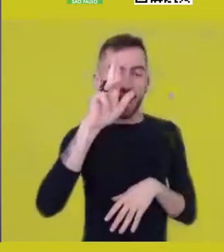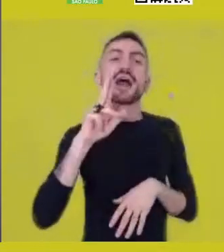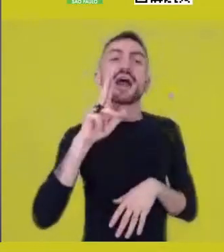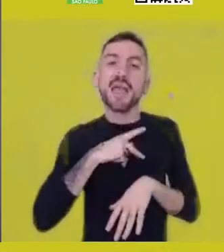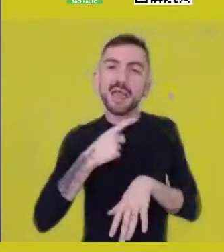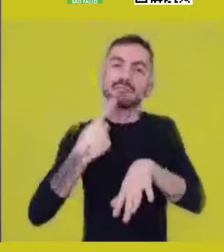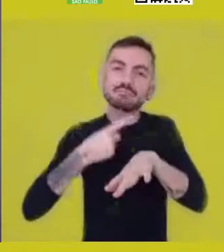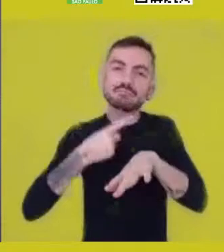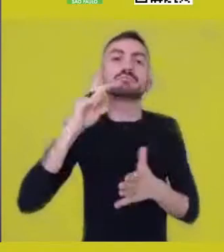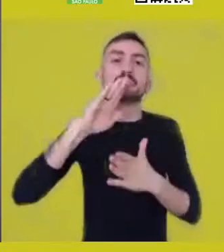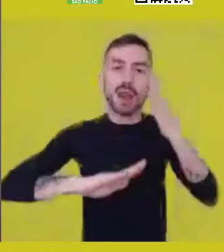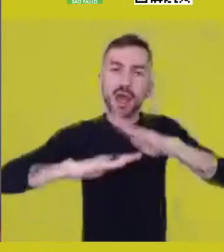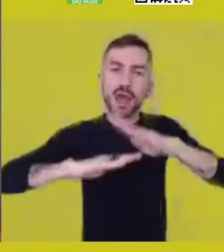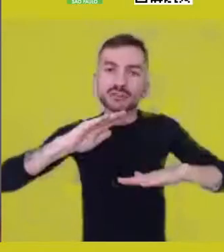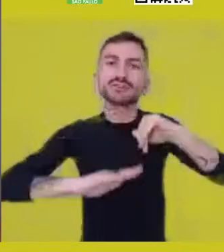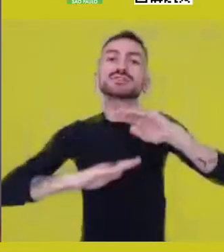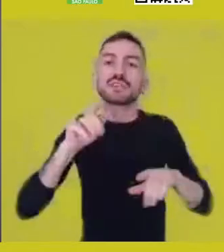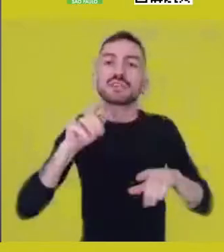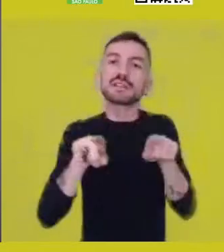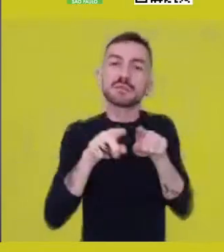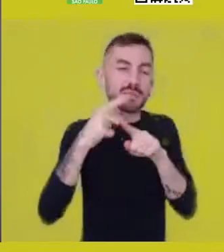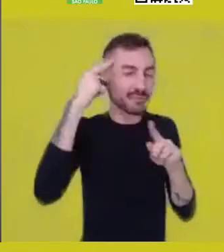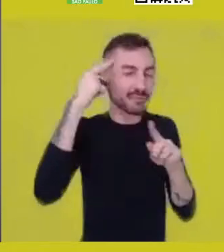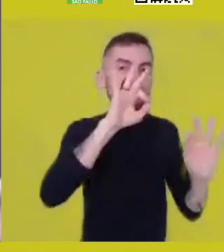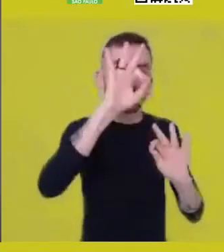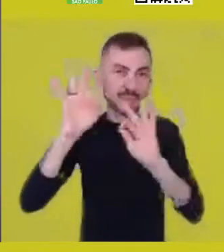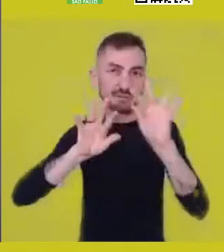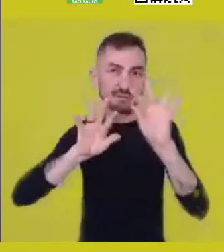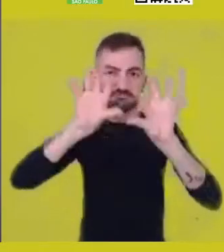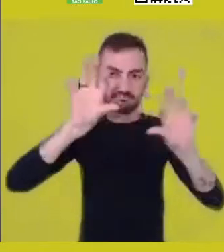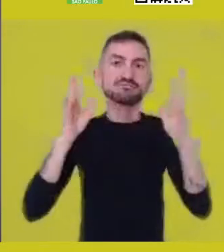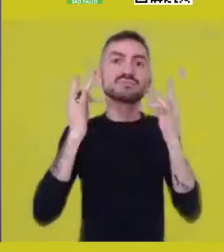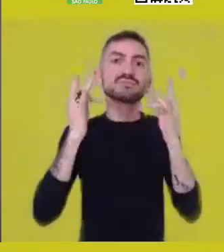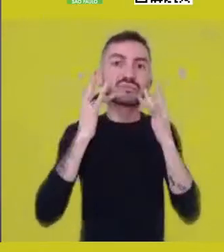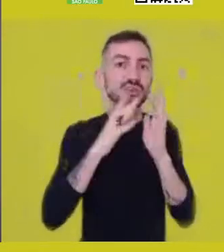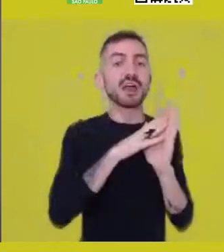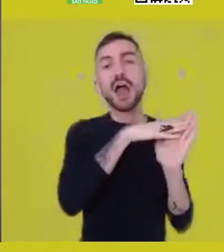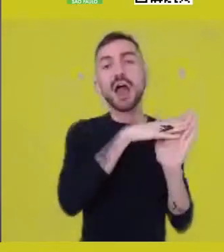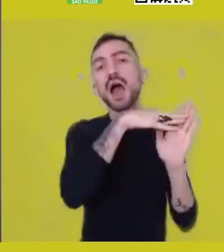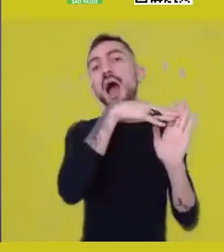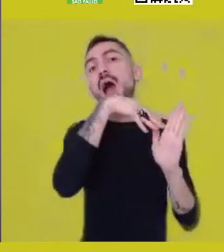proper stage elaboration and will go on till April, 2021.